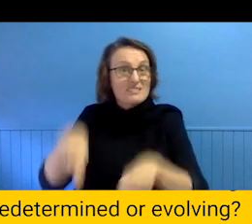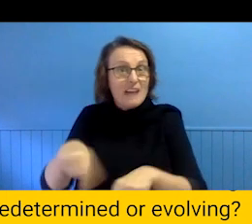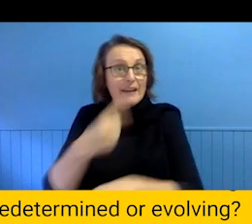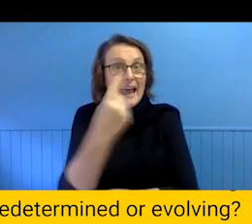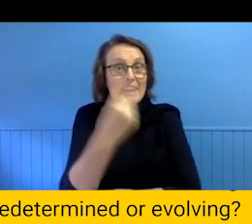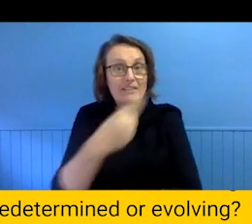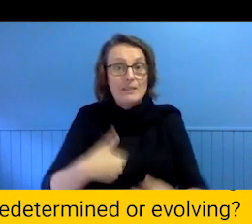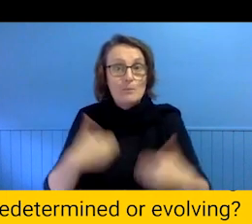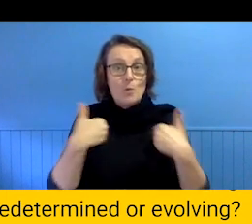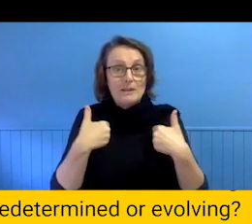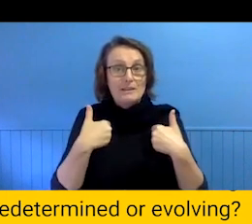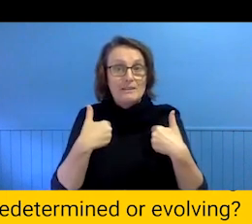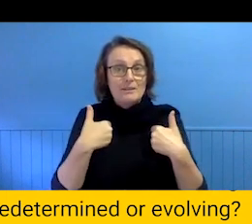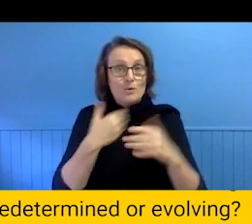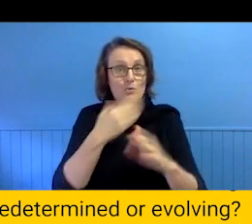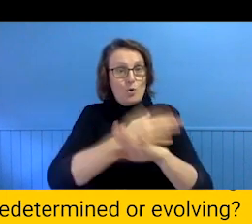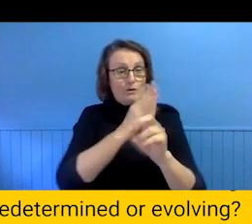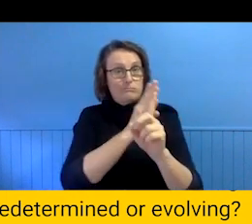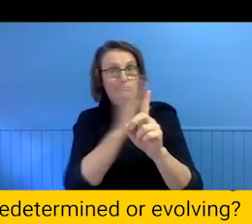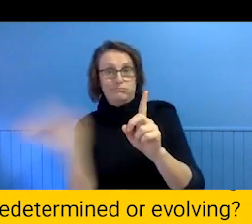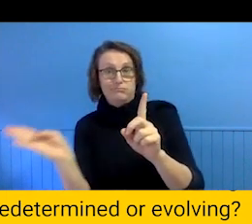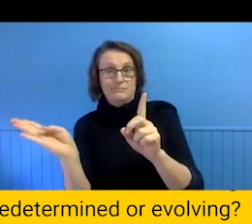So half of the collective can go out